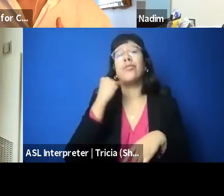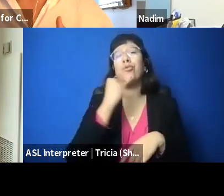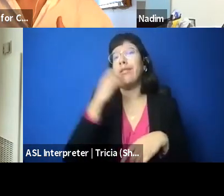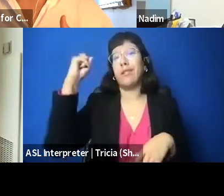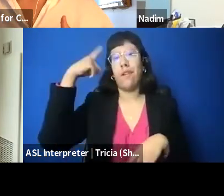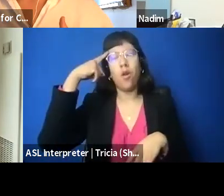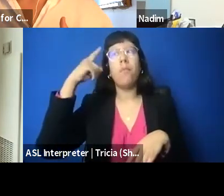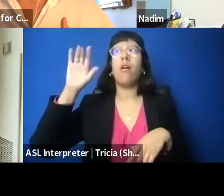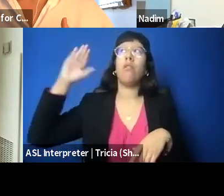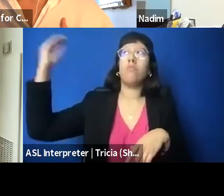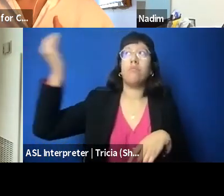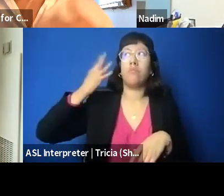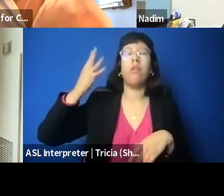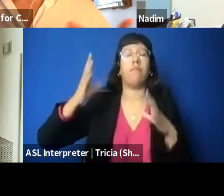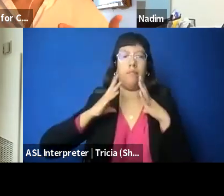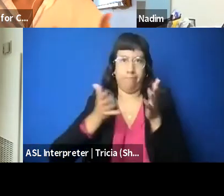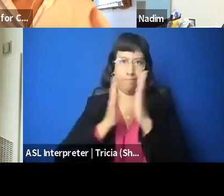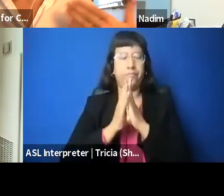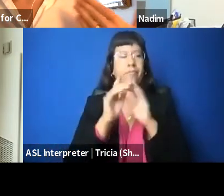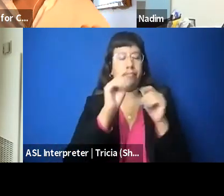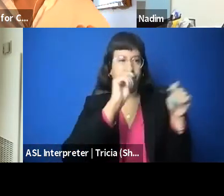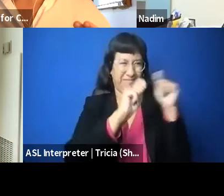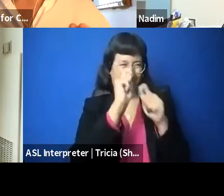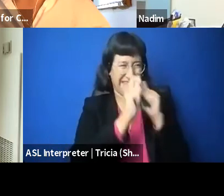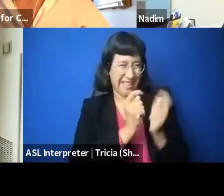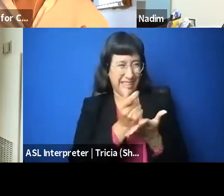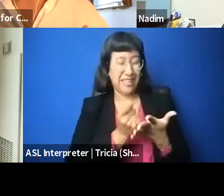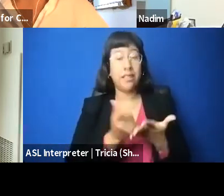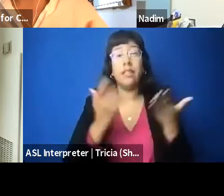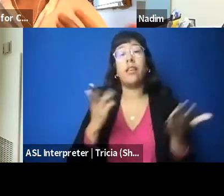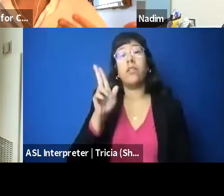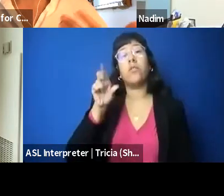What we've seen on the US side is how these efforts to get,